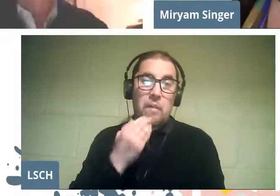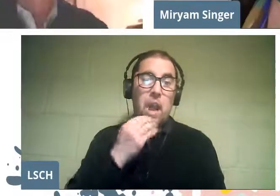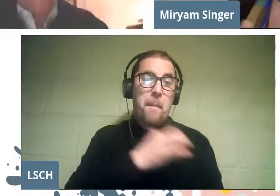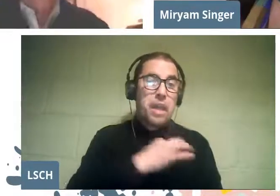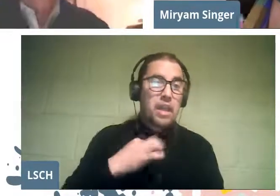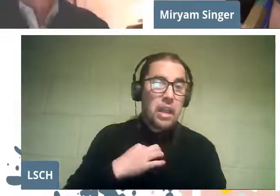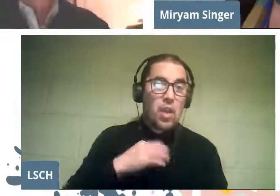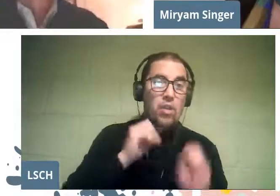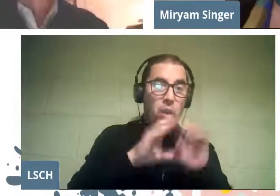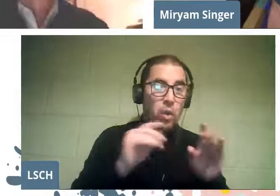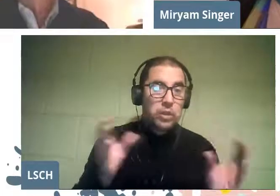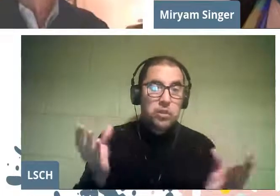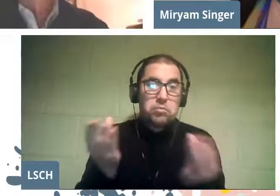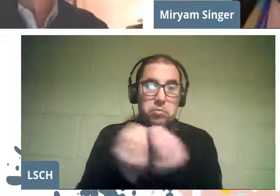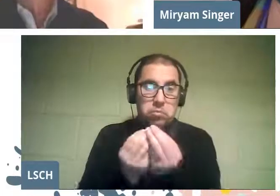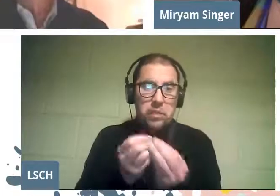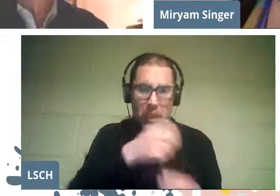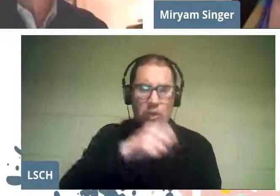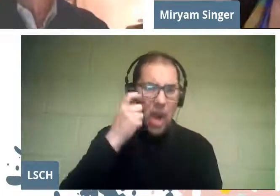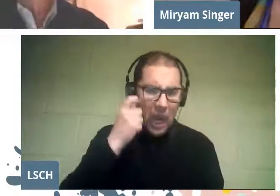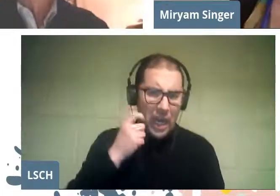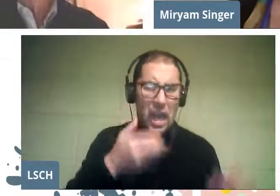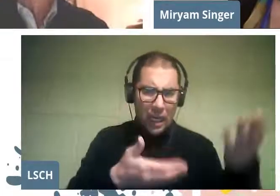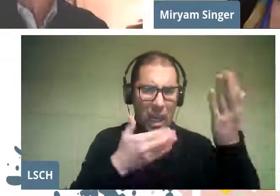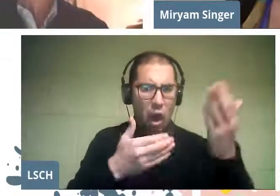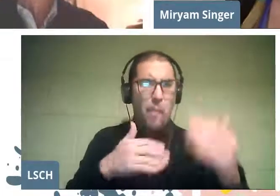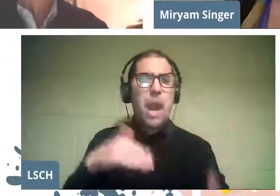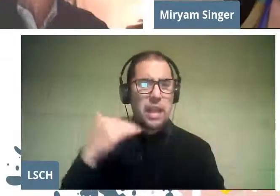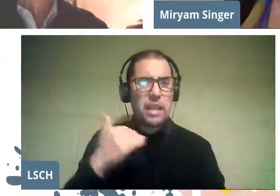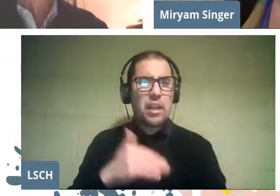we need them to believe in this because it is needed, funds are needed,